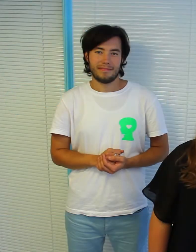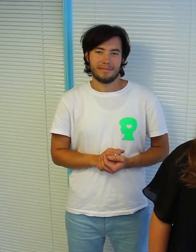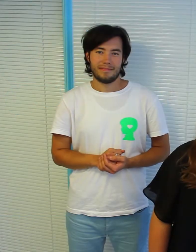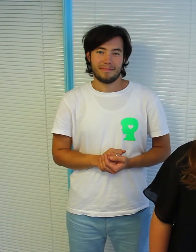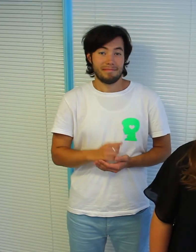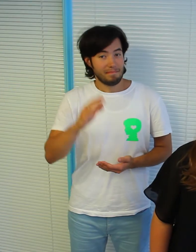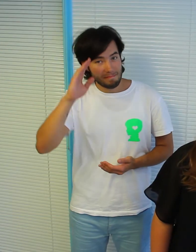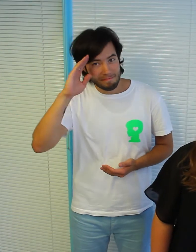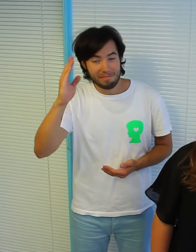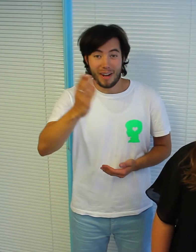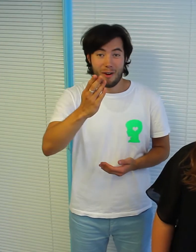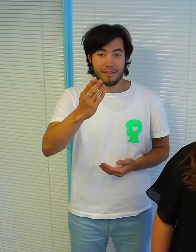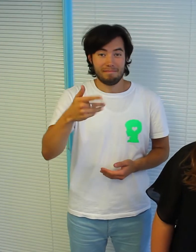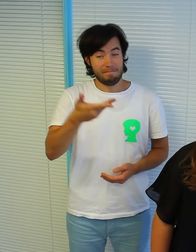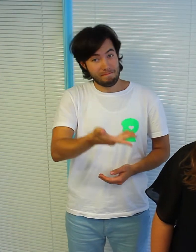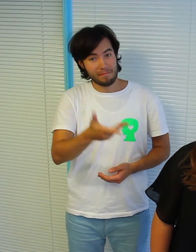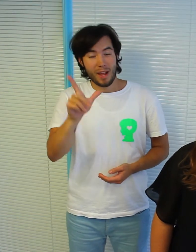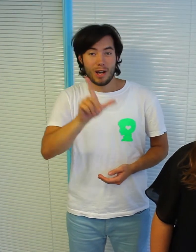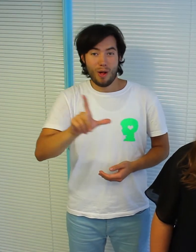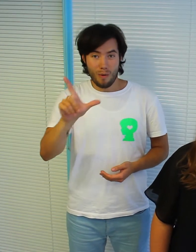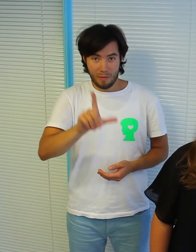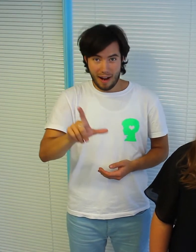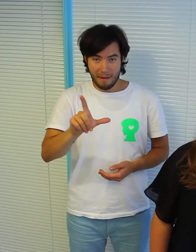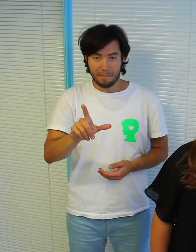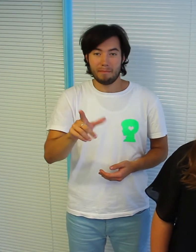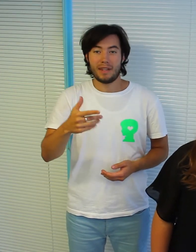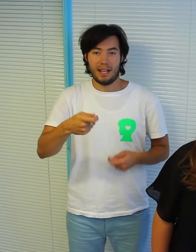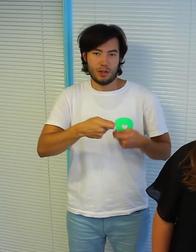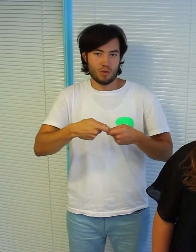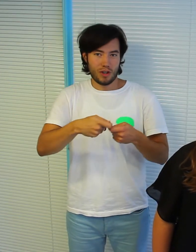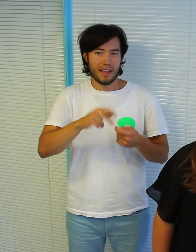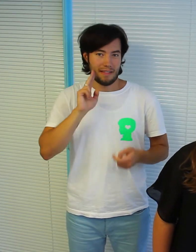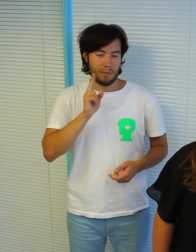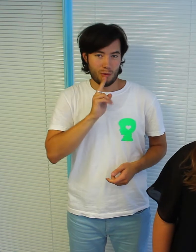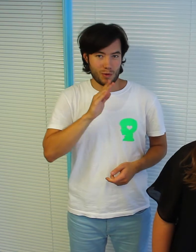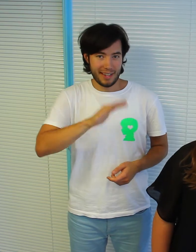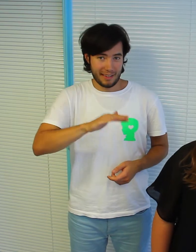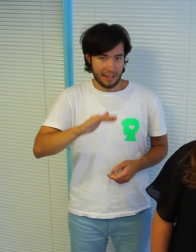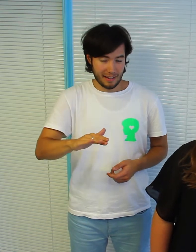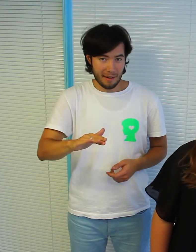Hello guys, I am Ľubka and together with my friends from NPO 'Nepočujúce dieťa'